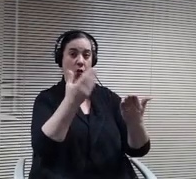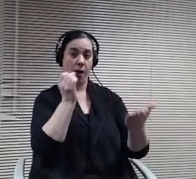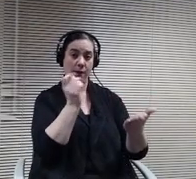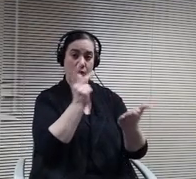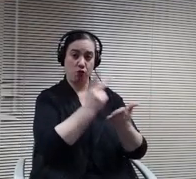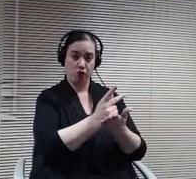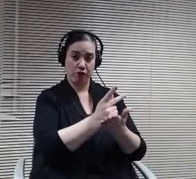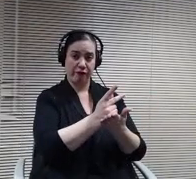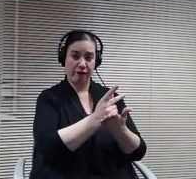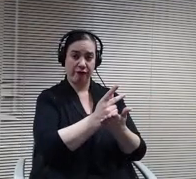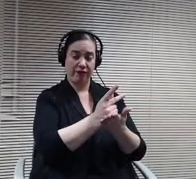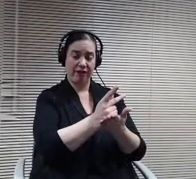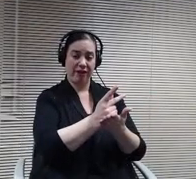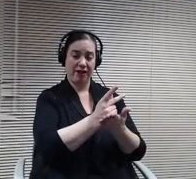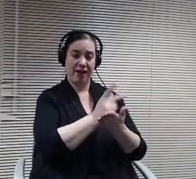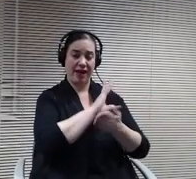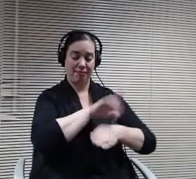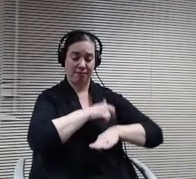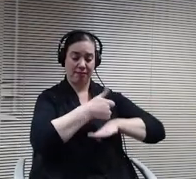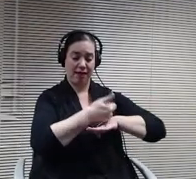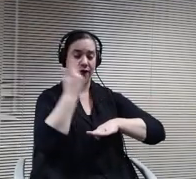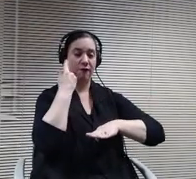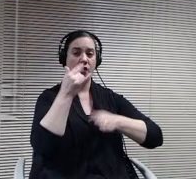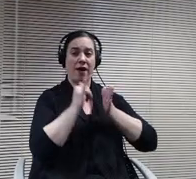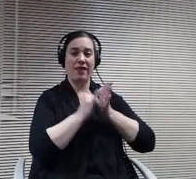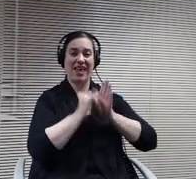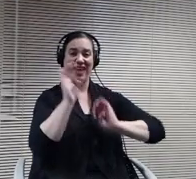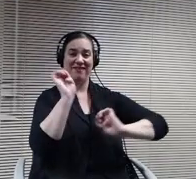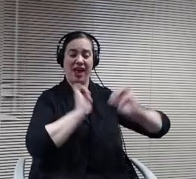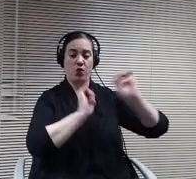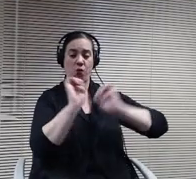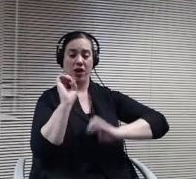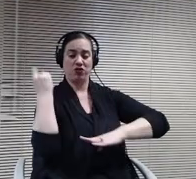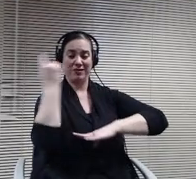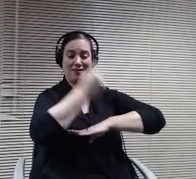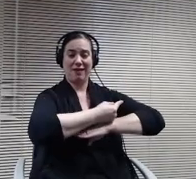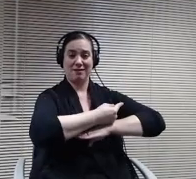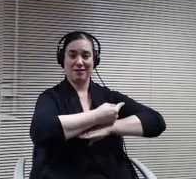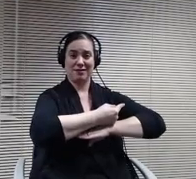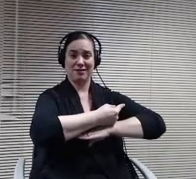of superintendents evaluation dates as presented? Mike O second Katie.